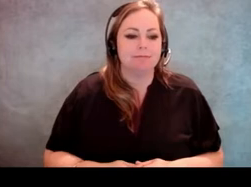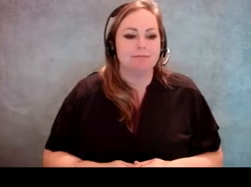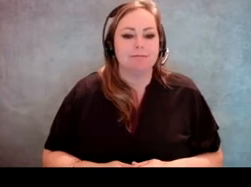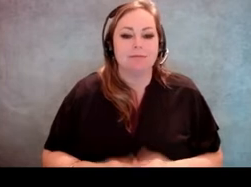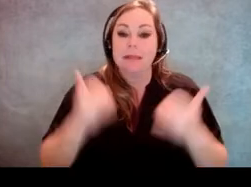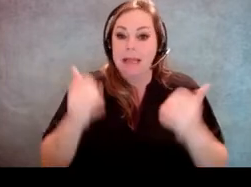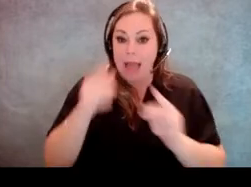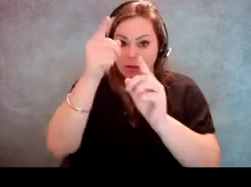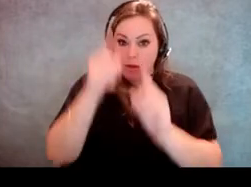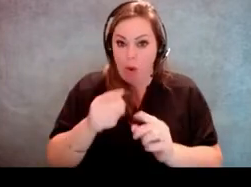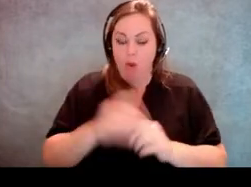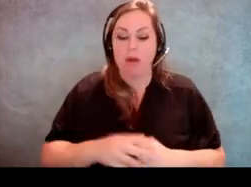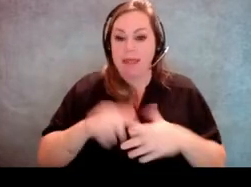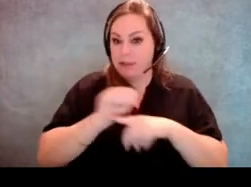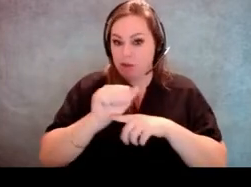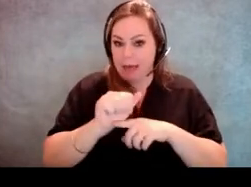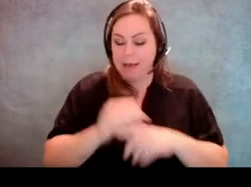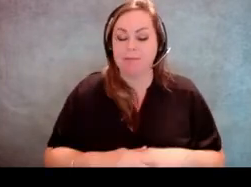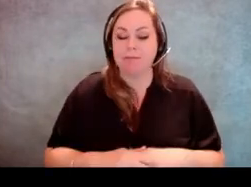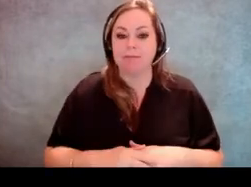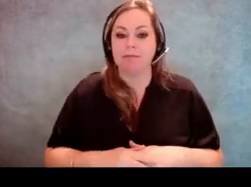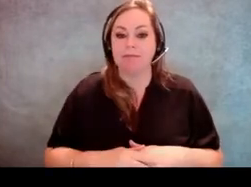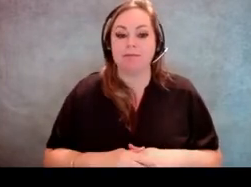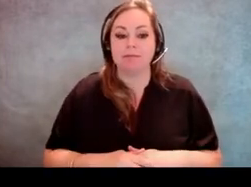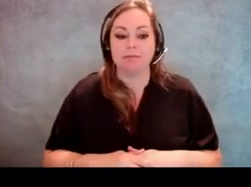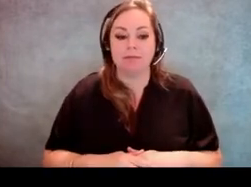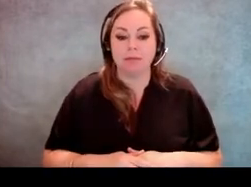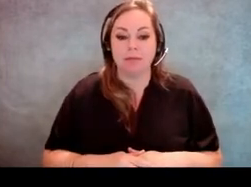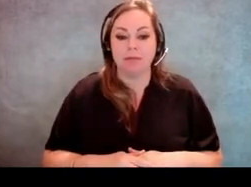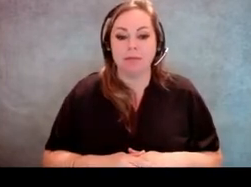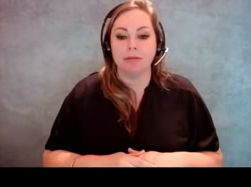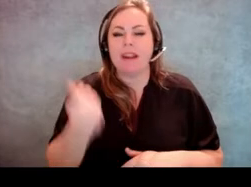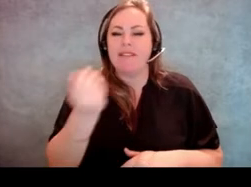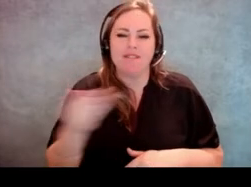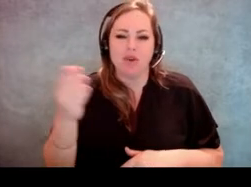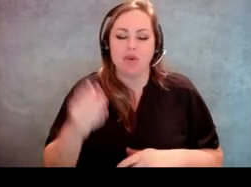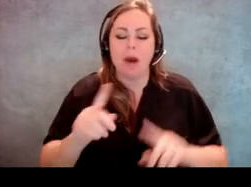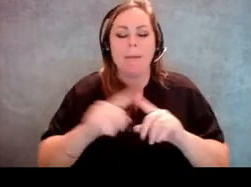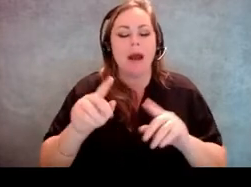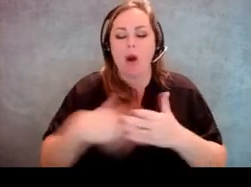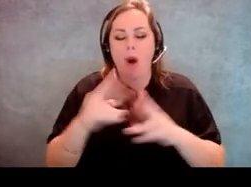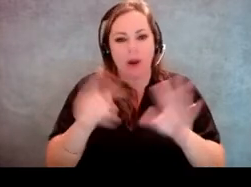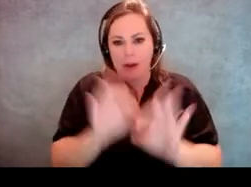Today's goals from this training, you know, there're few but so important.